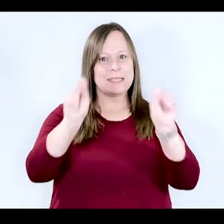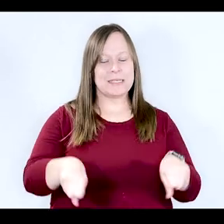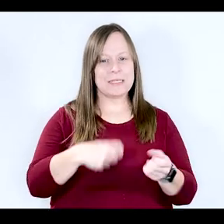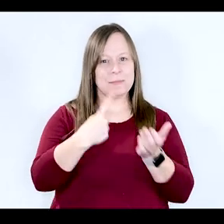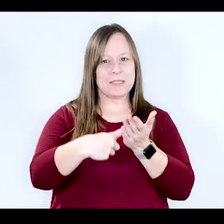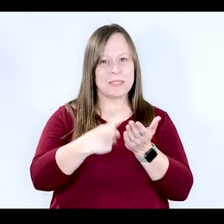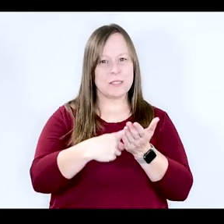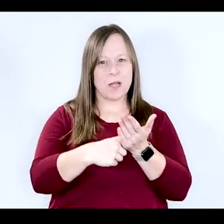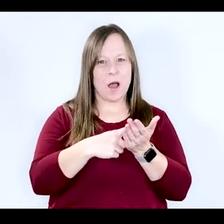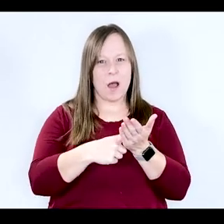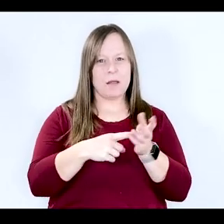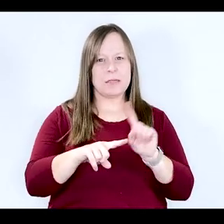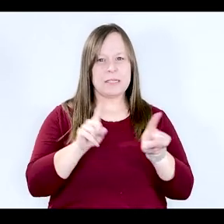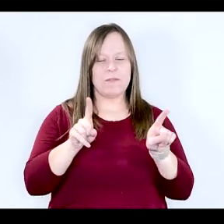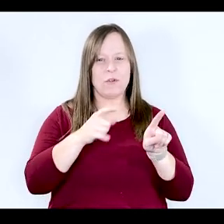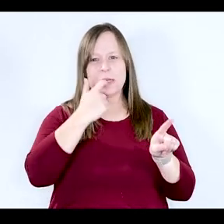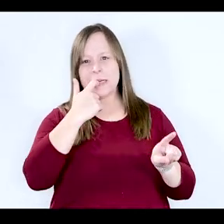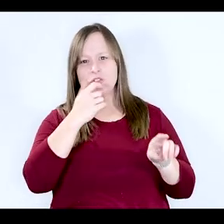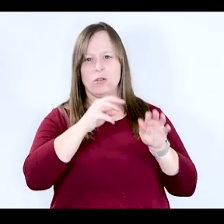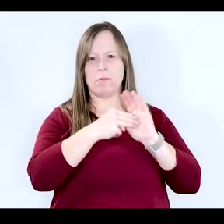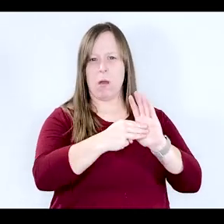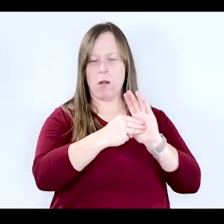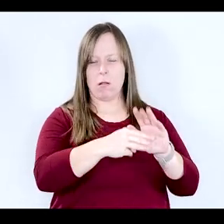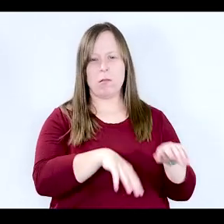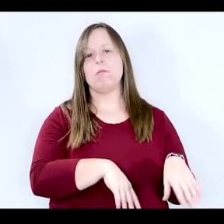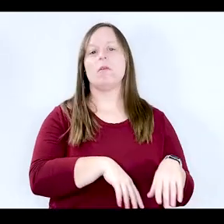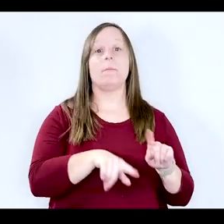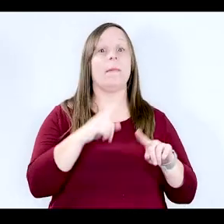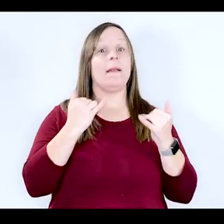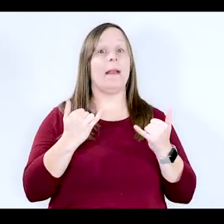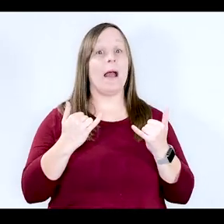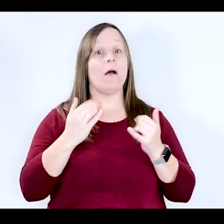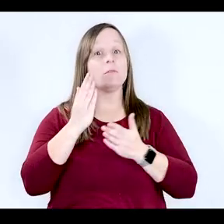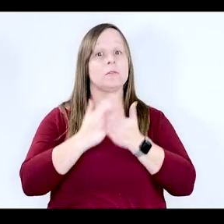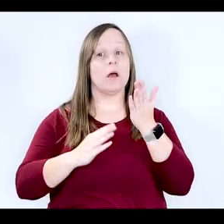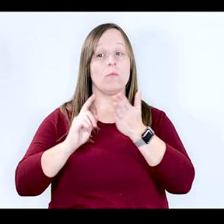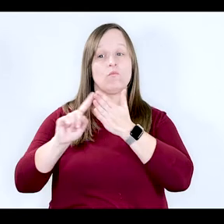discussed in different addiction models. But, now, some research is actually